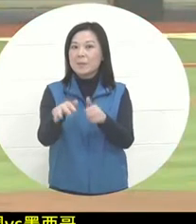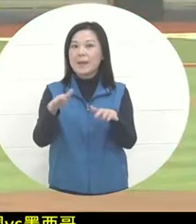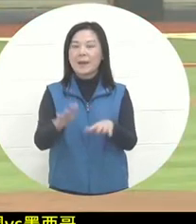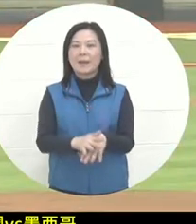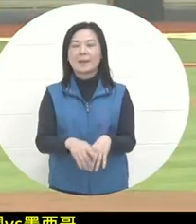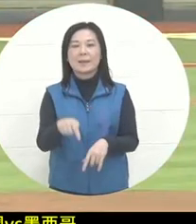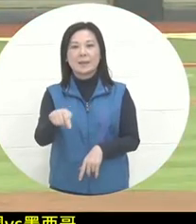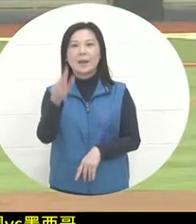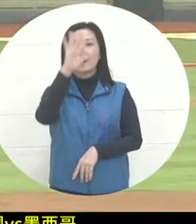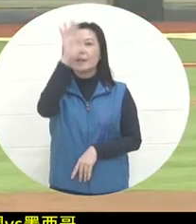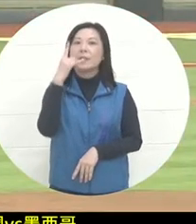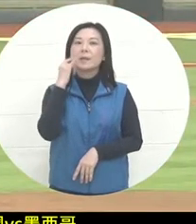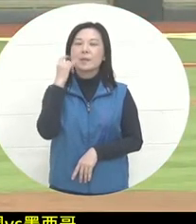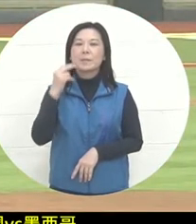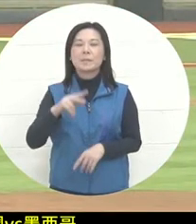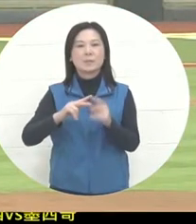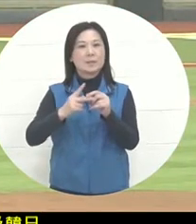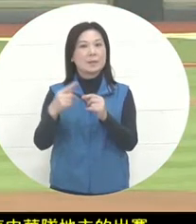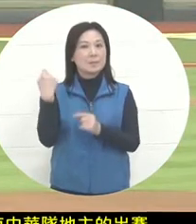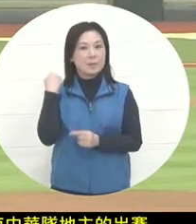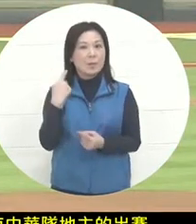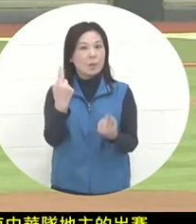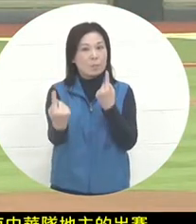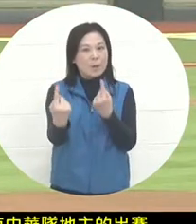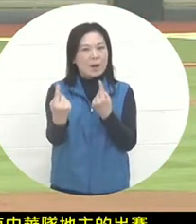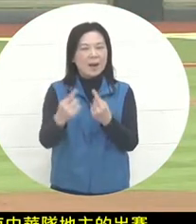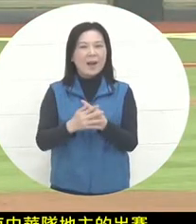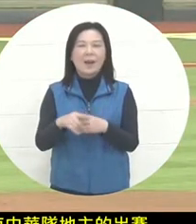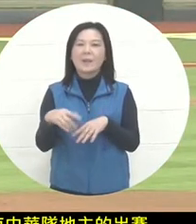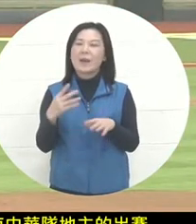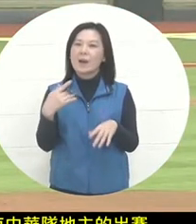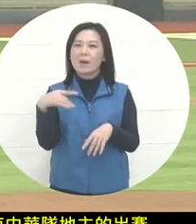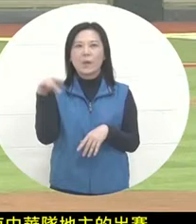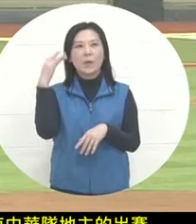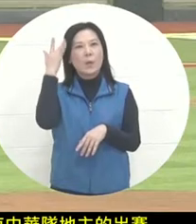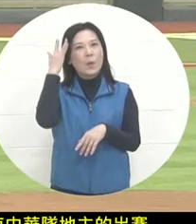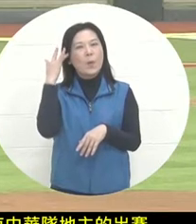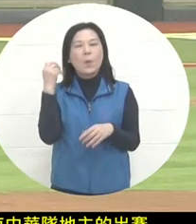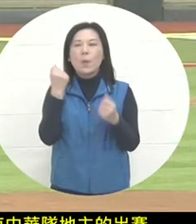Compared with yesterday, the temperature is about the same, but there is a little drizzle.